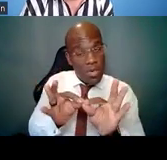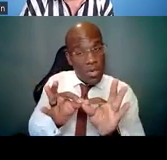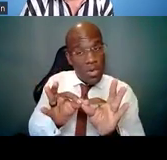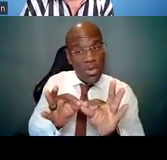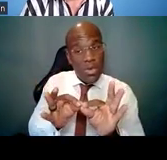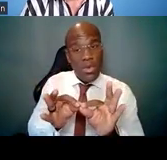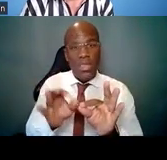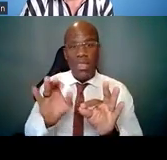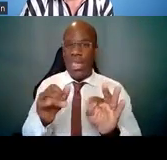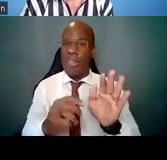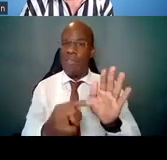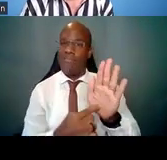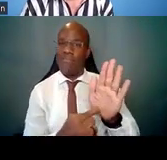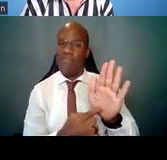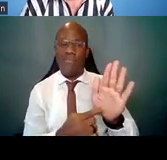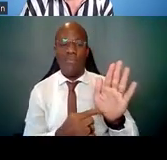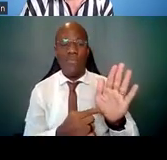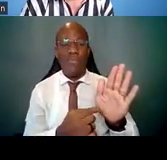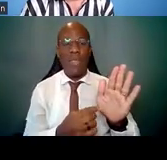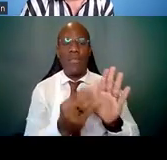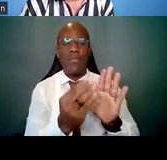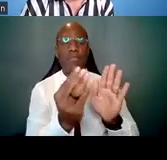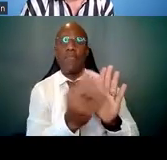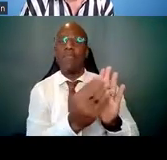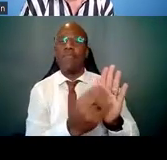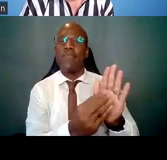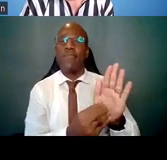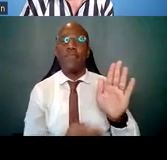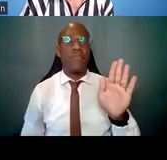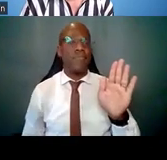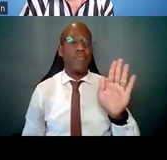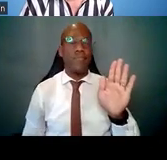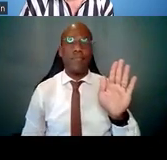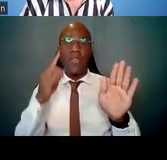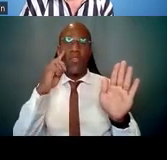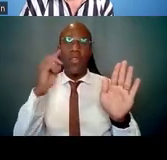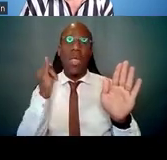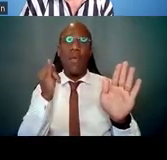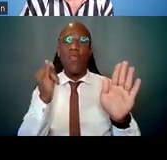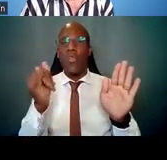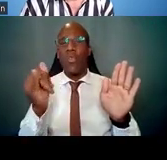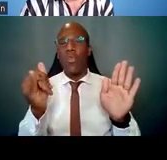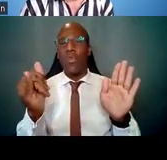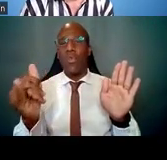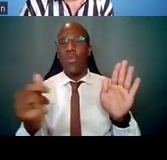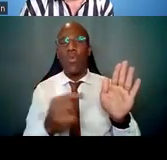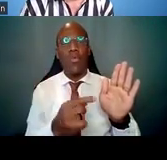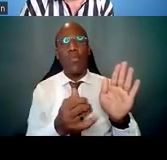it should be reviewed at least yearly, but more often as you face challenges.